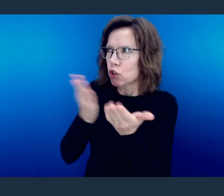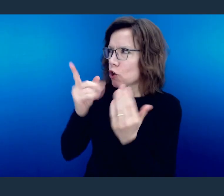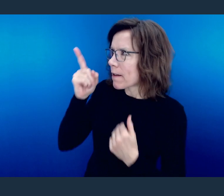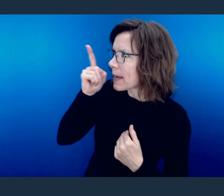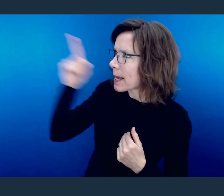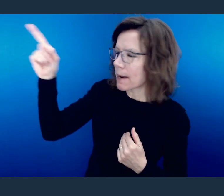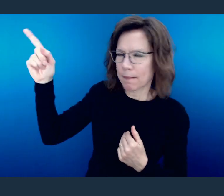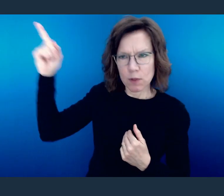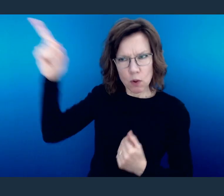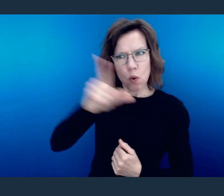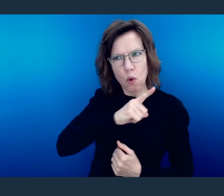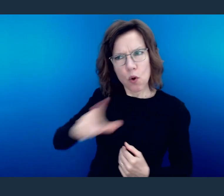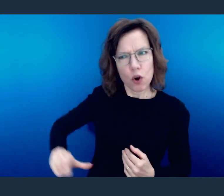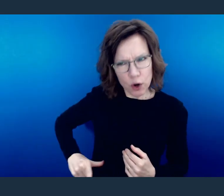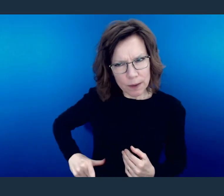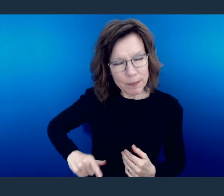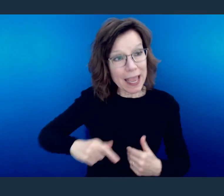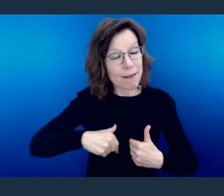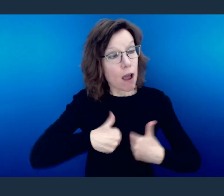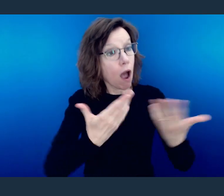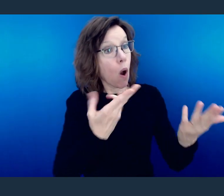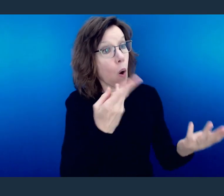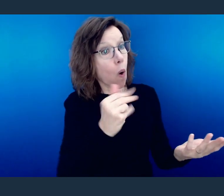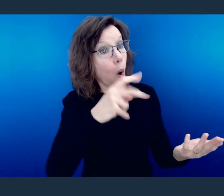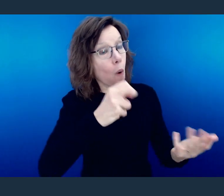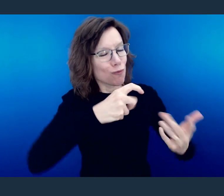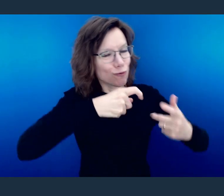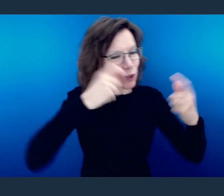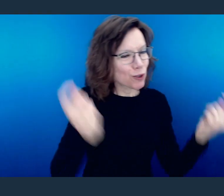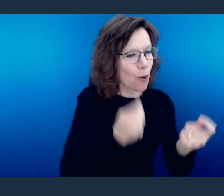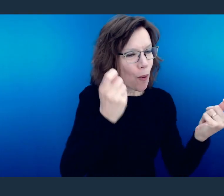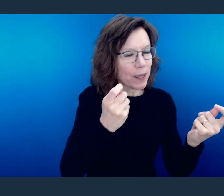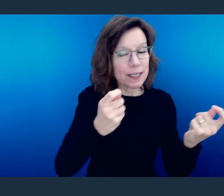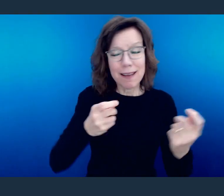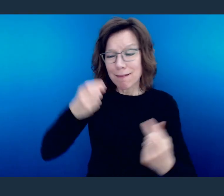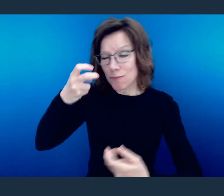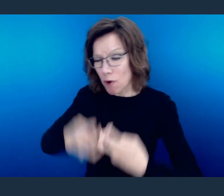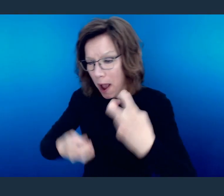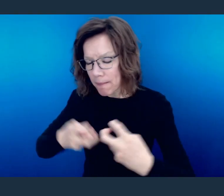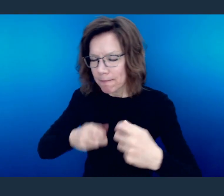Rejoice in hope, be patient in tribulation, be constant in prayer.